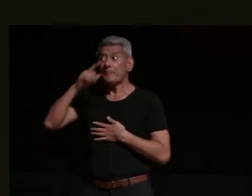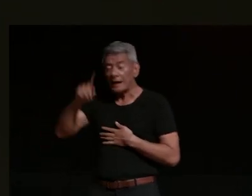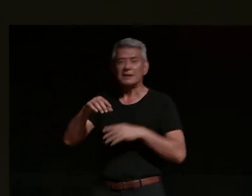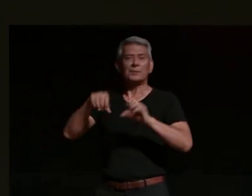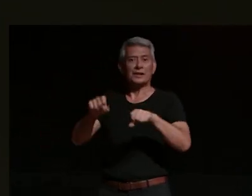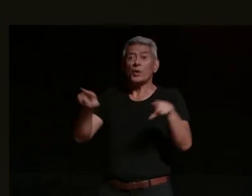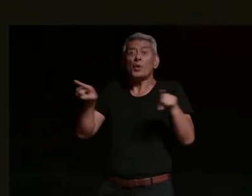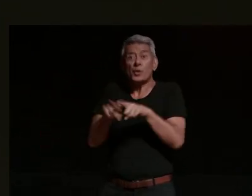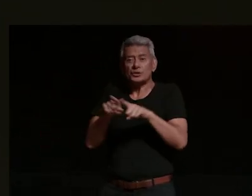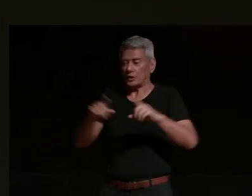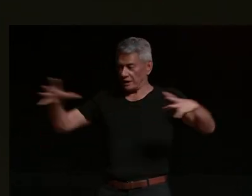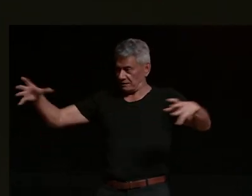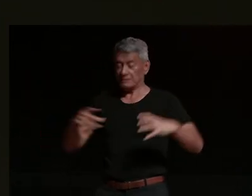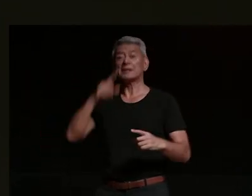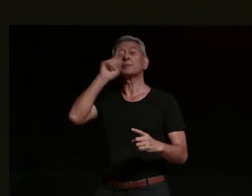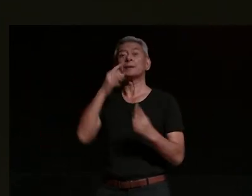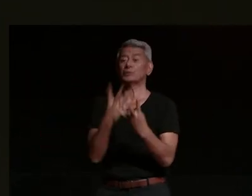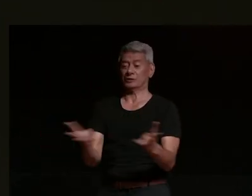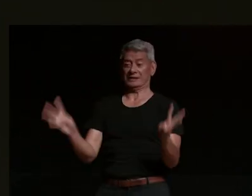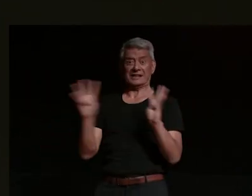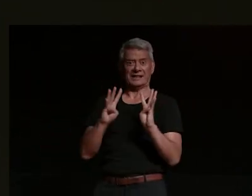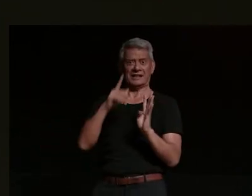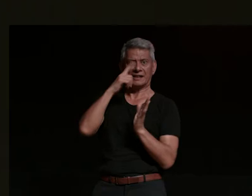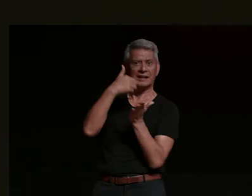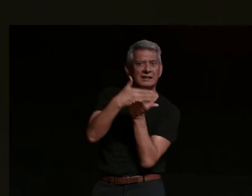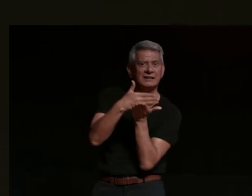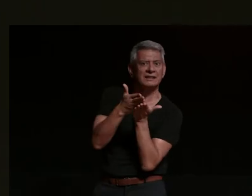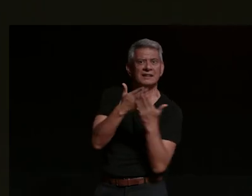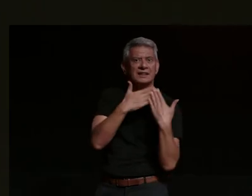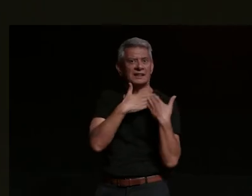responsibility when you're on a ride you know you finish up and you're there for each other